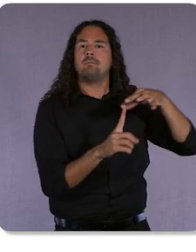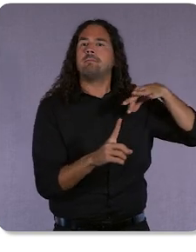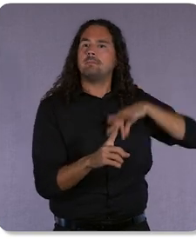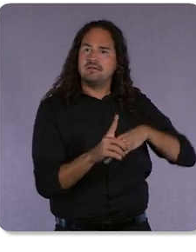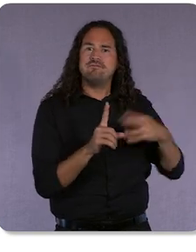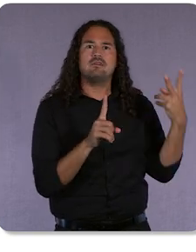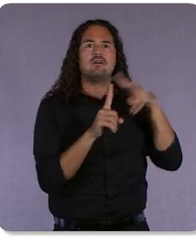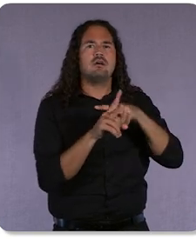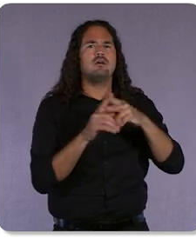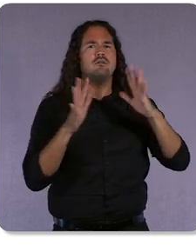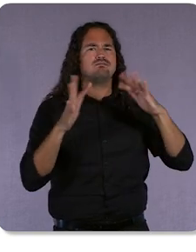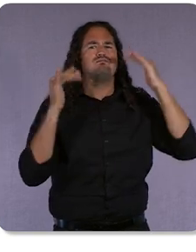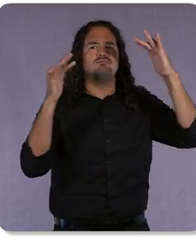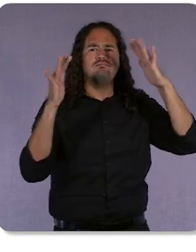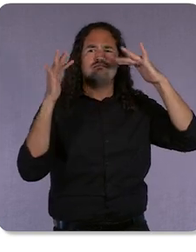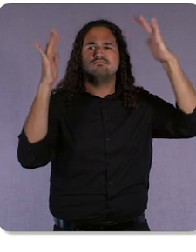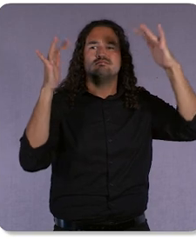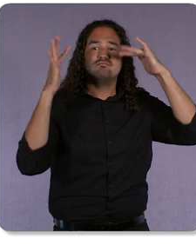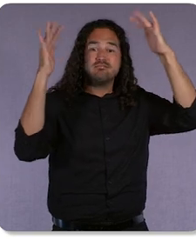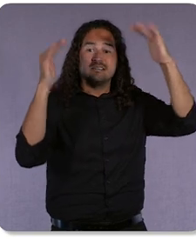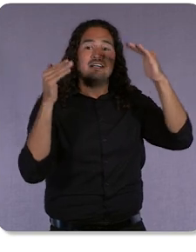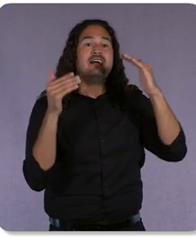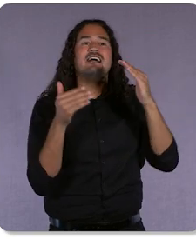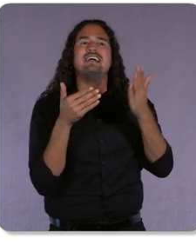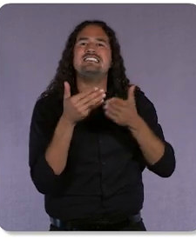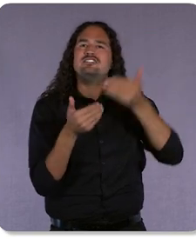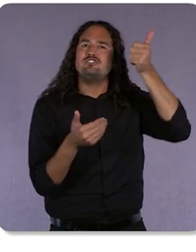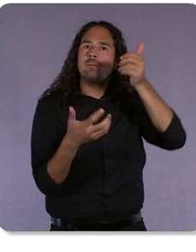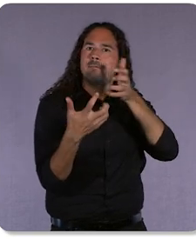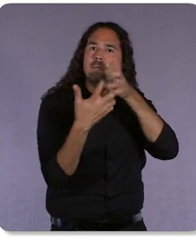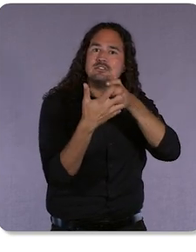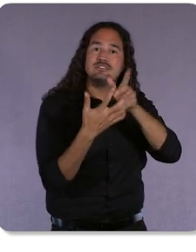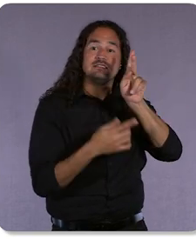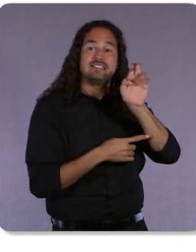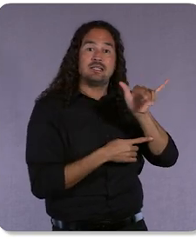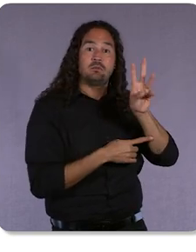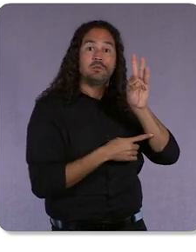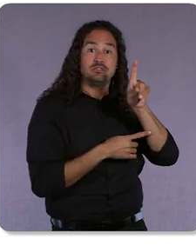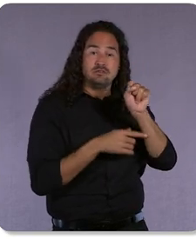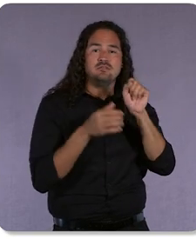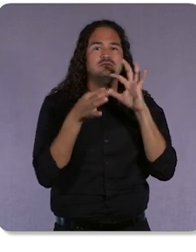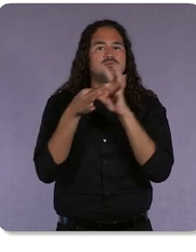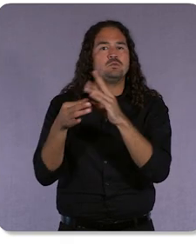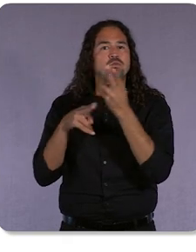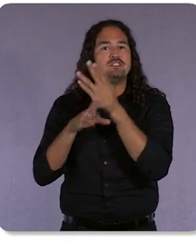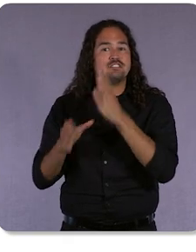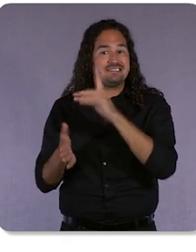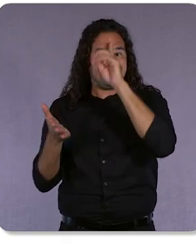better at matching keywords to user intent. But it’s not just broad match. We have a lot